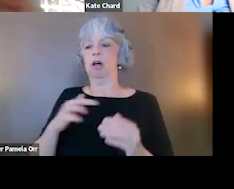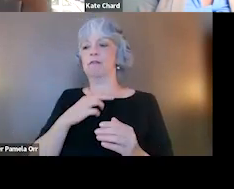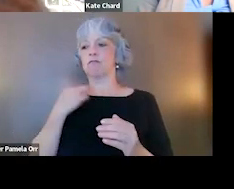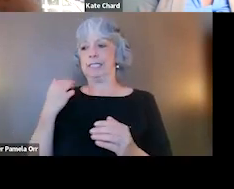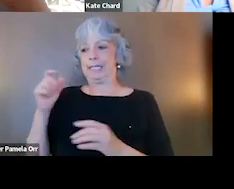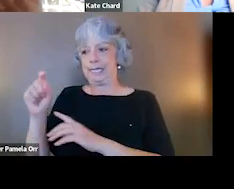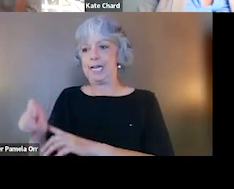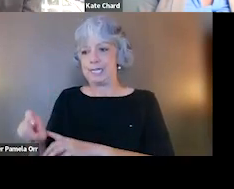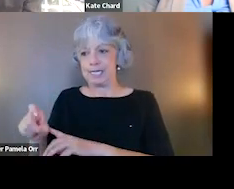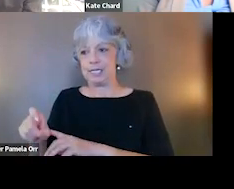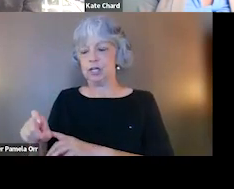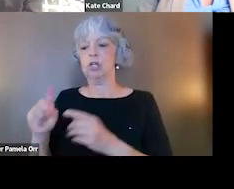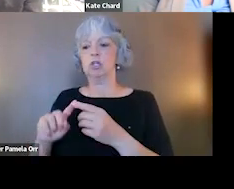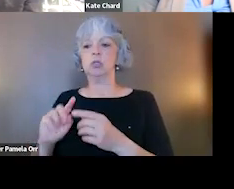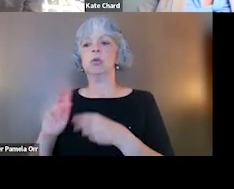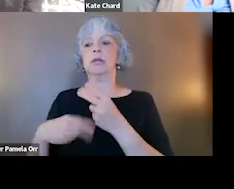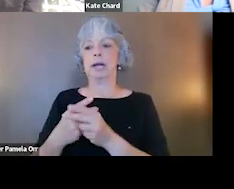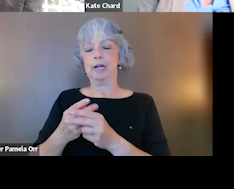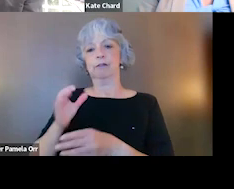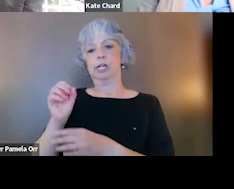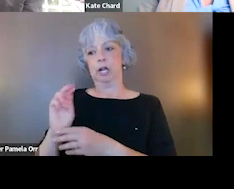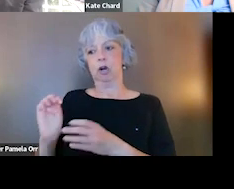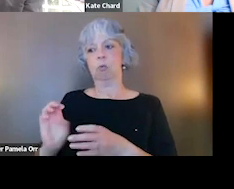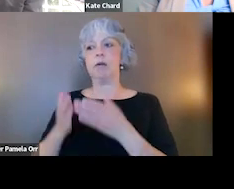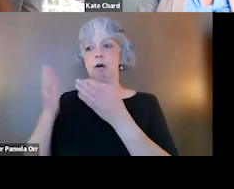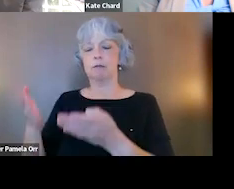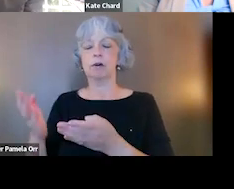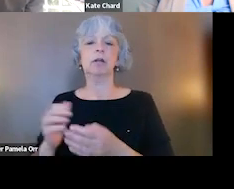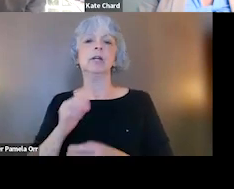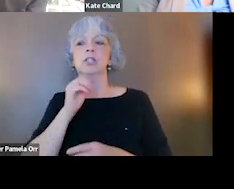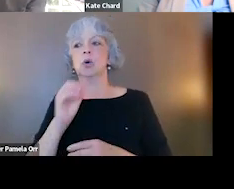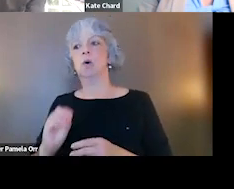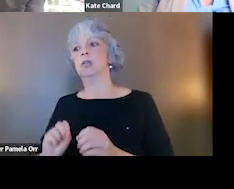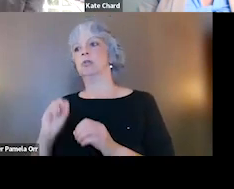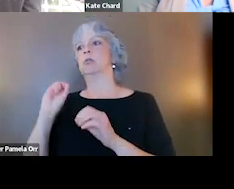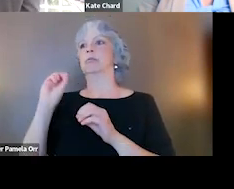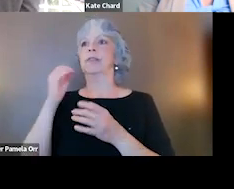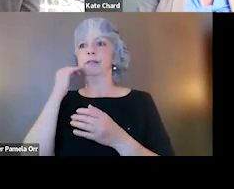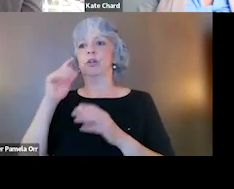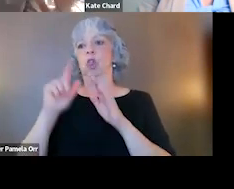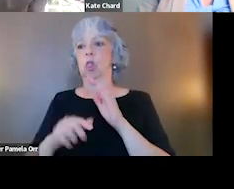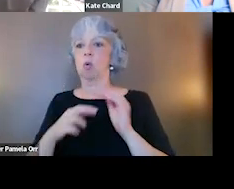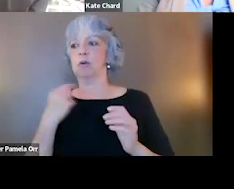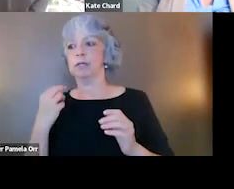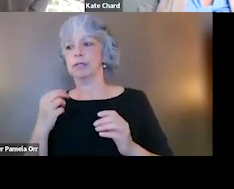to the care that we offer them. And we don't wanna sort of inundate someone who's low risk, low need with a ton of things to do